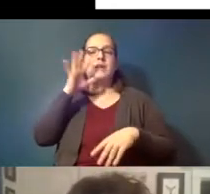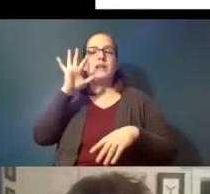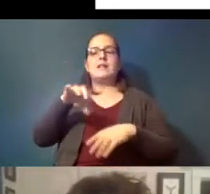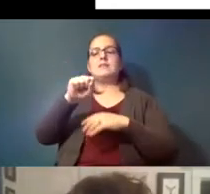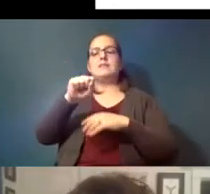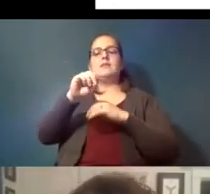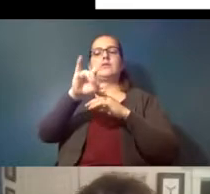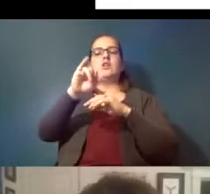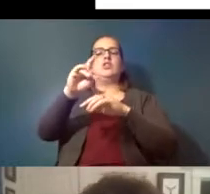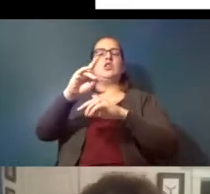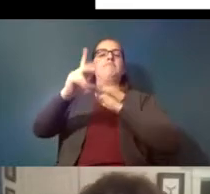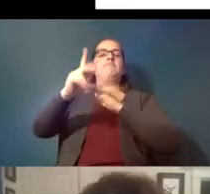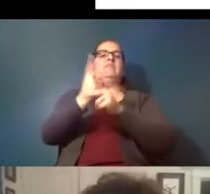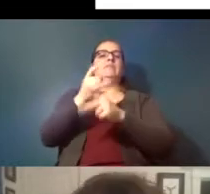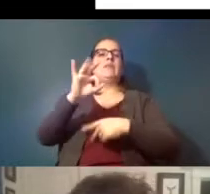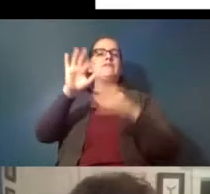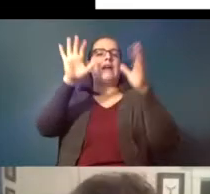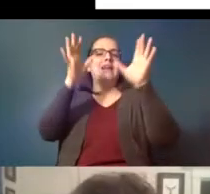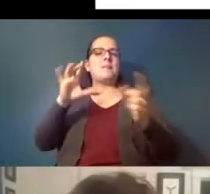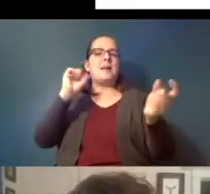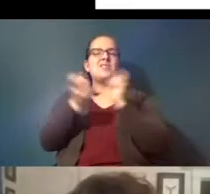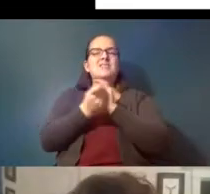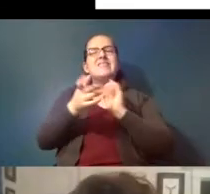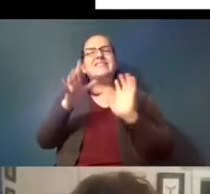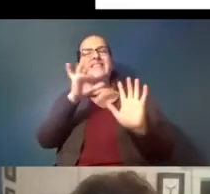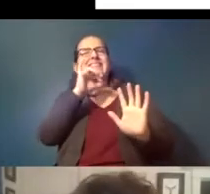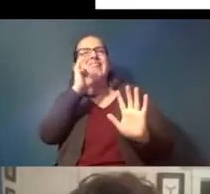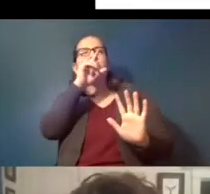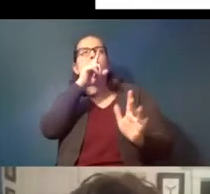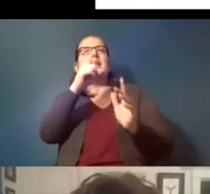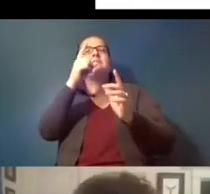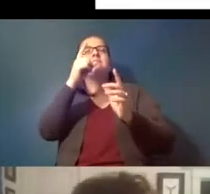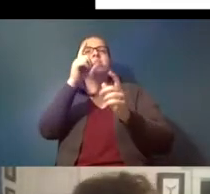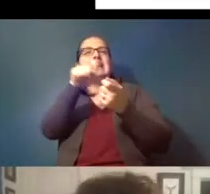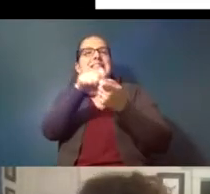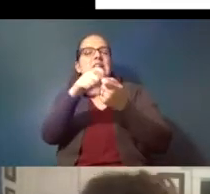change which isn't exactly technically correct but i think it's it gets people's attention